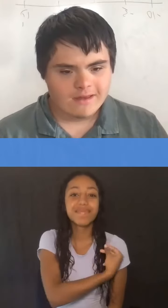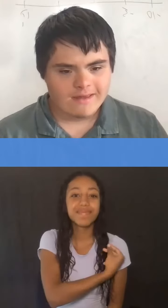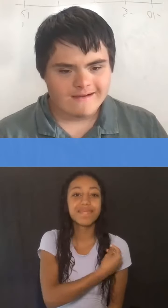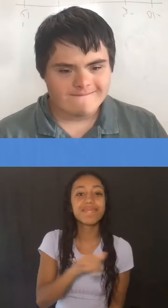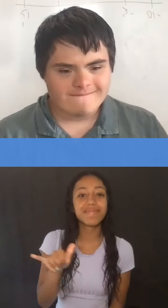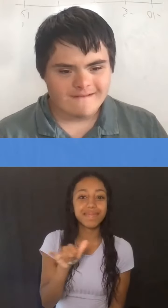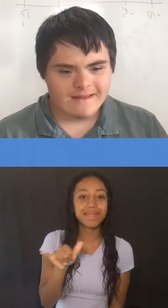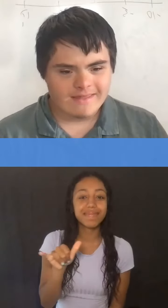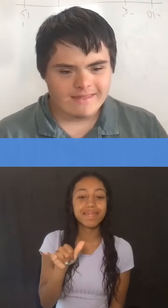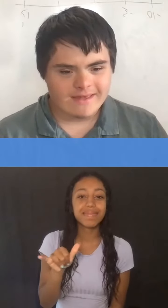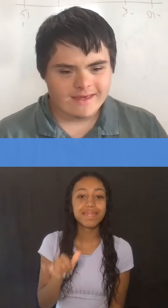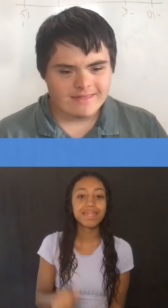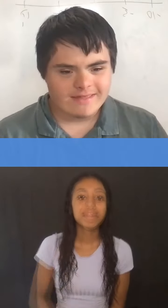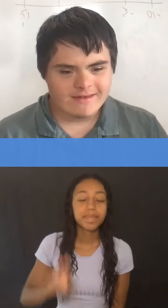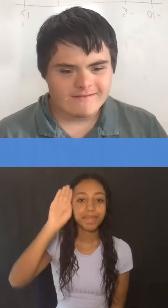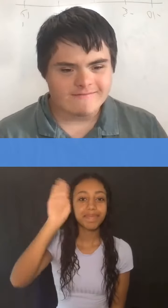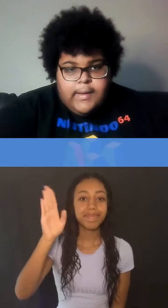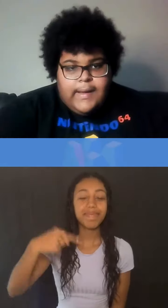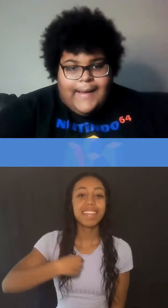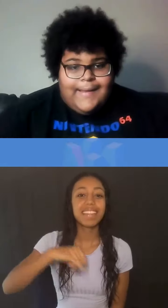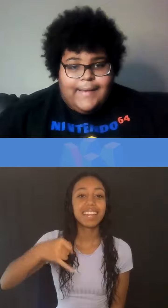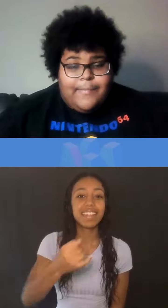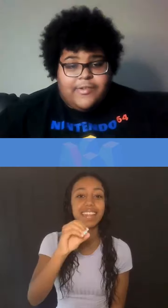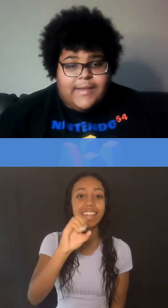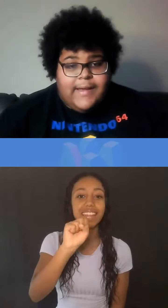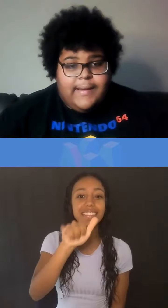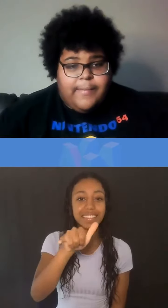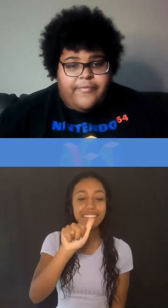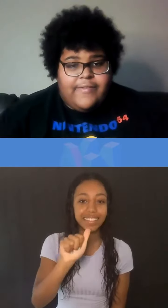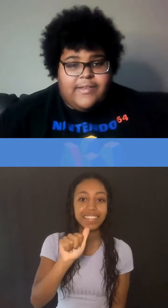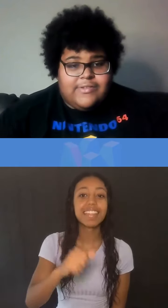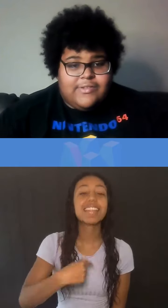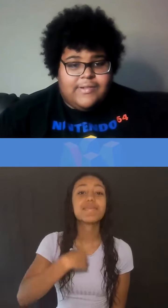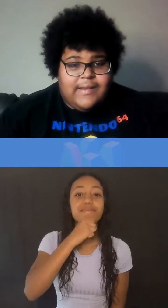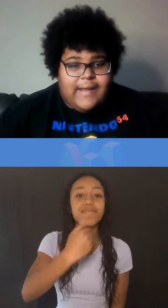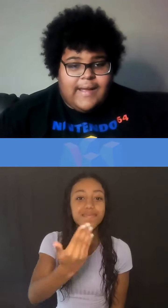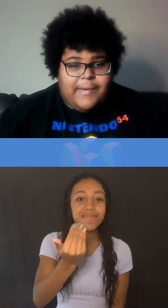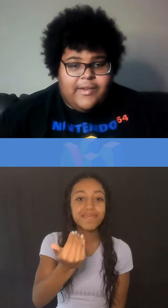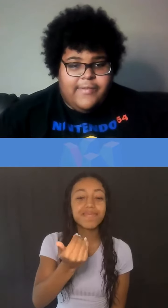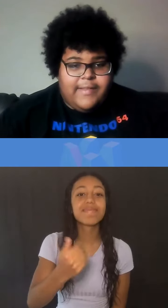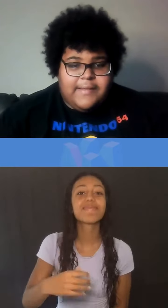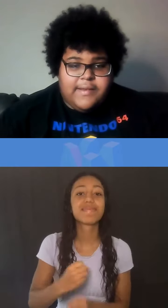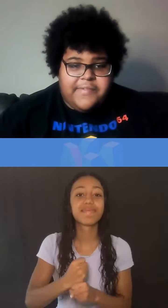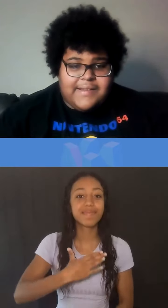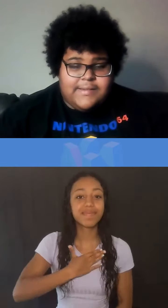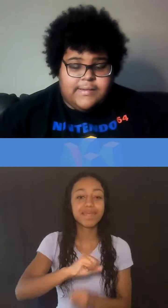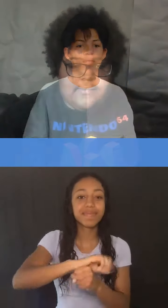and I’m vaccinated too! Hi! I’m Josya, I’m 15 years old and I got my Covid-19 vaccine.